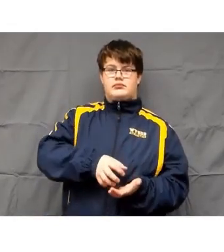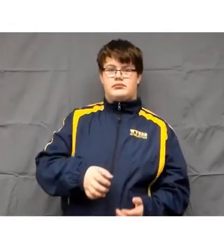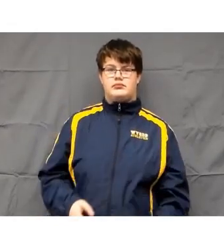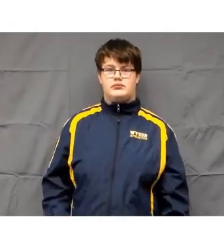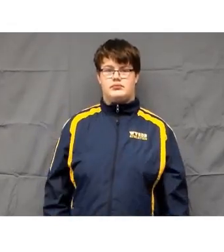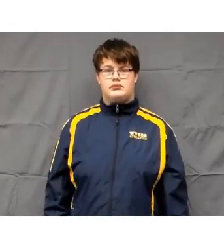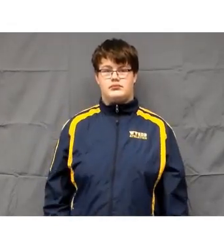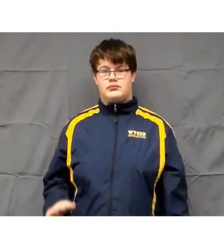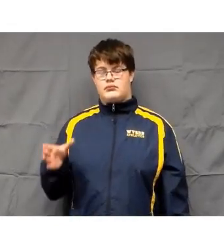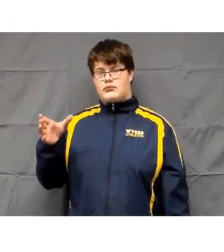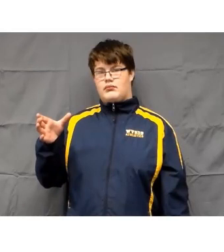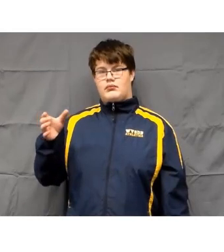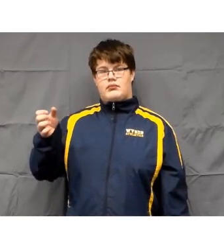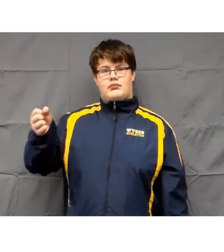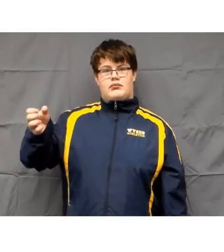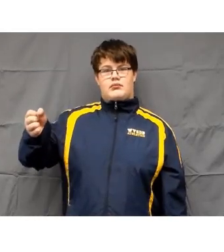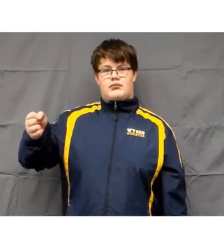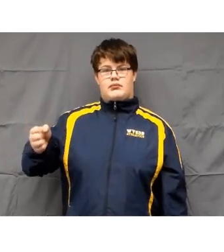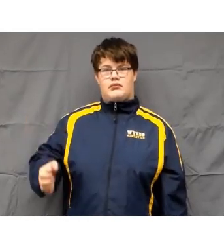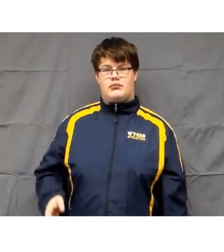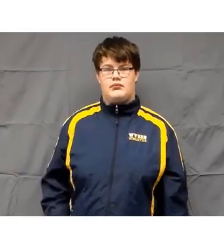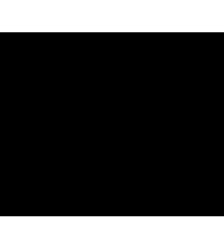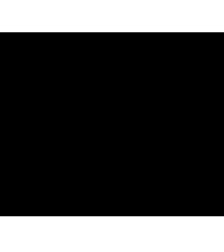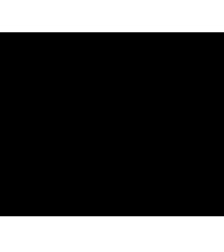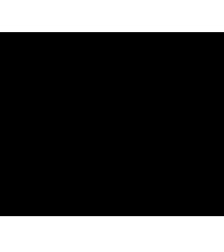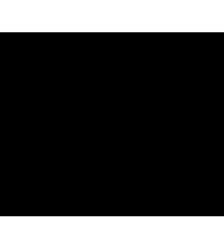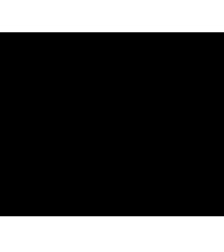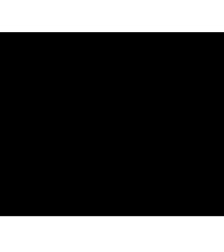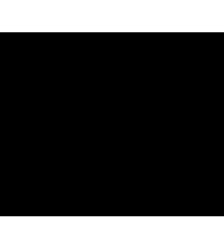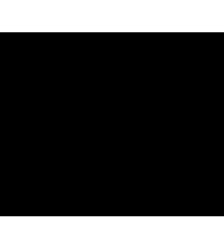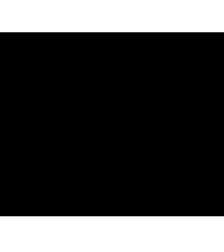of your non-dominant hand and then pull it up twist it and put it down again start with a c